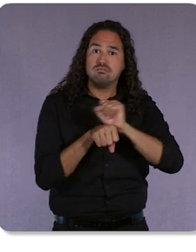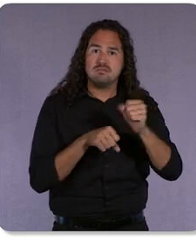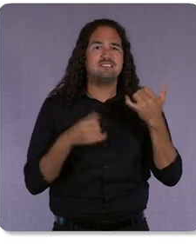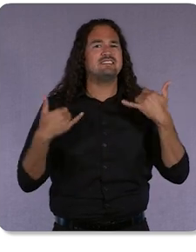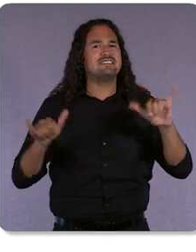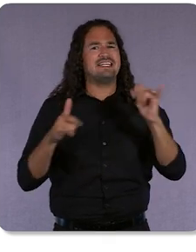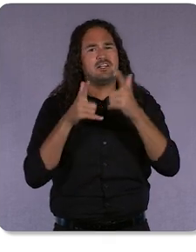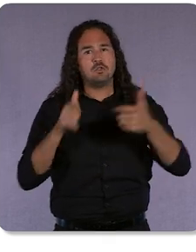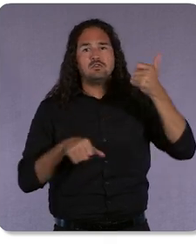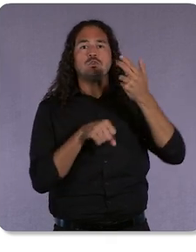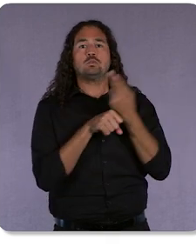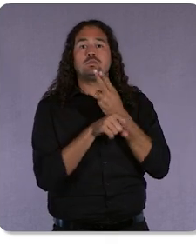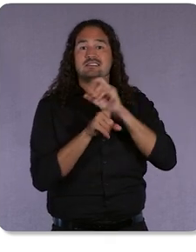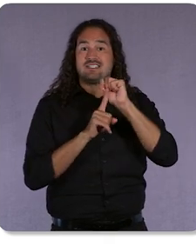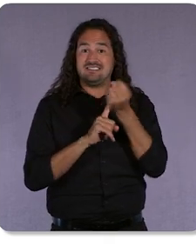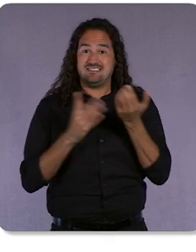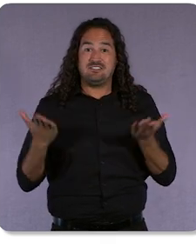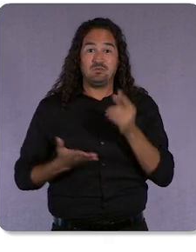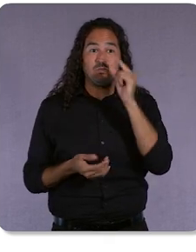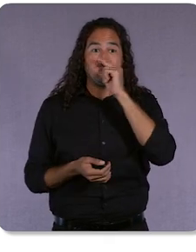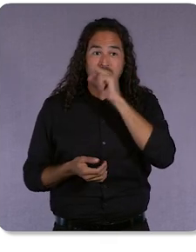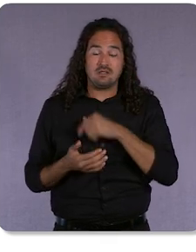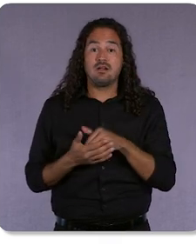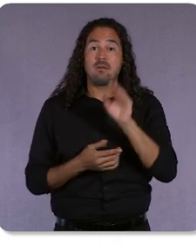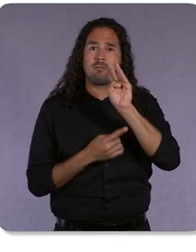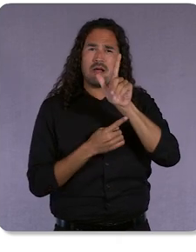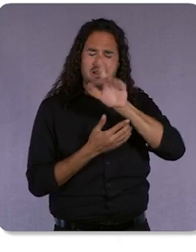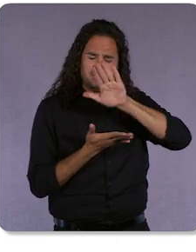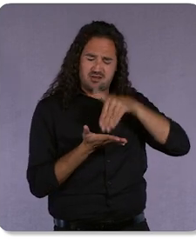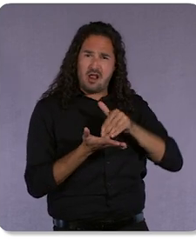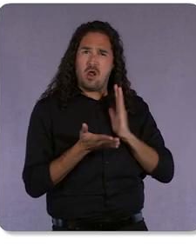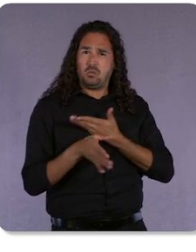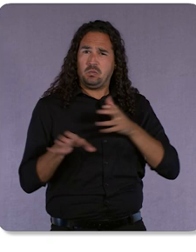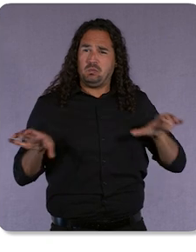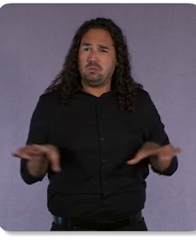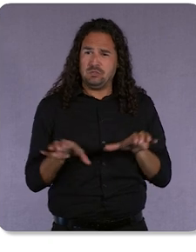Machine learning is central to everything that we do, but really what does that mean for you?